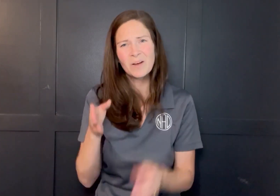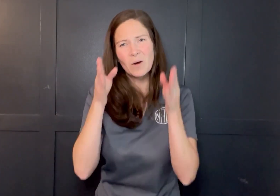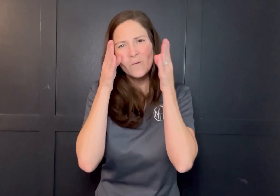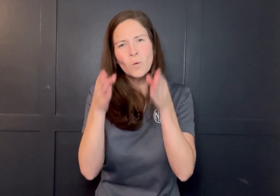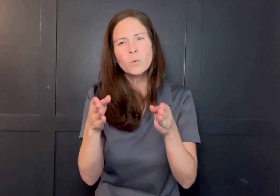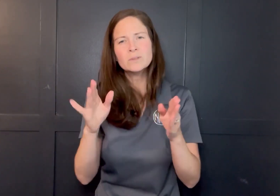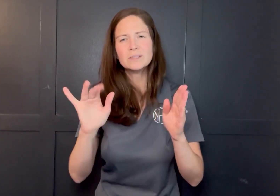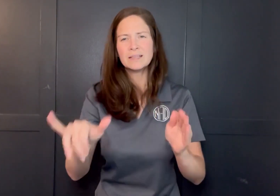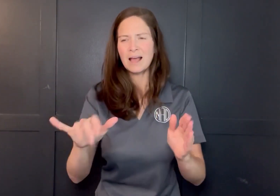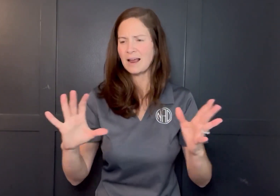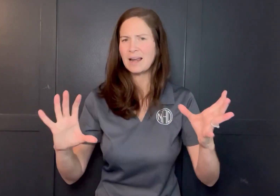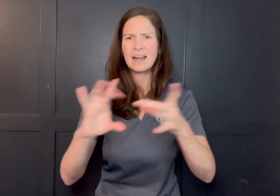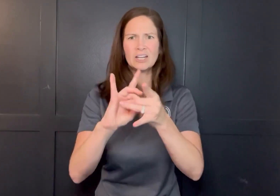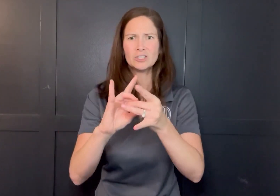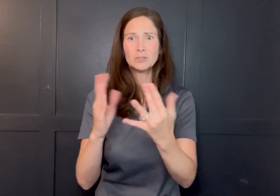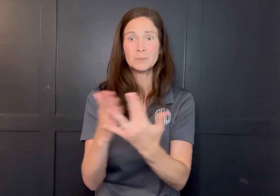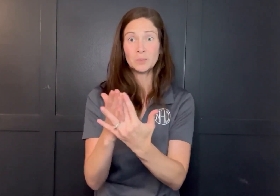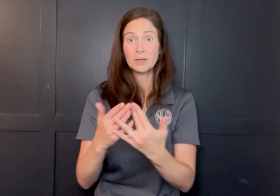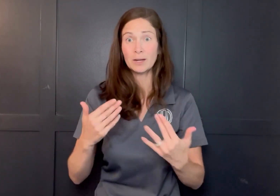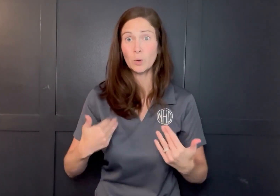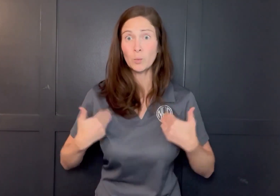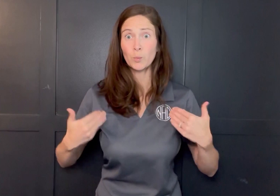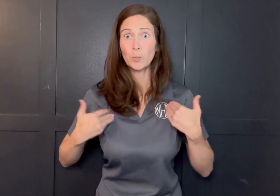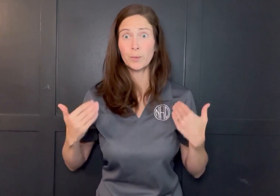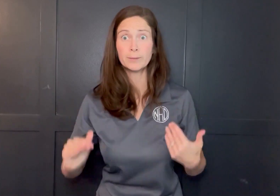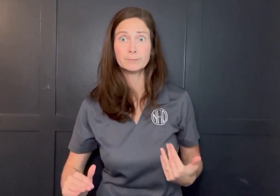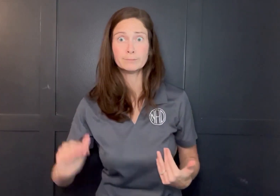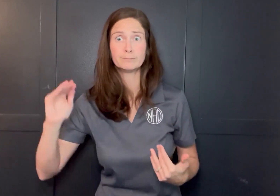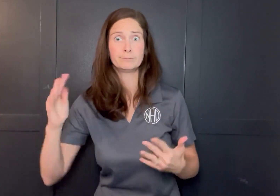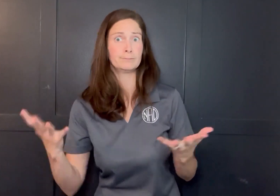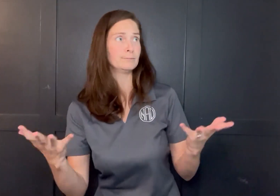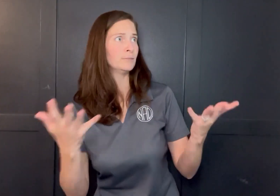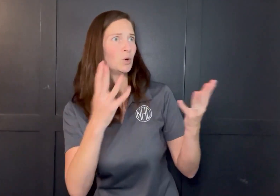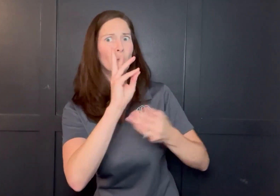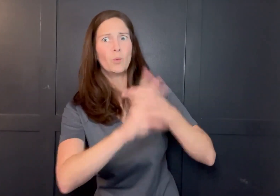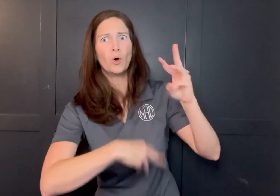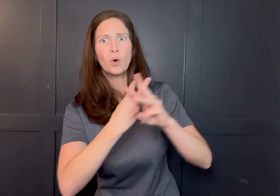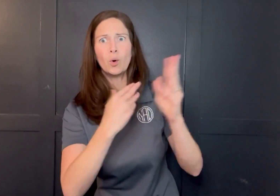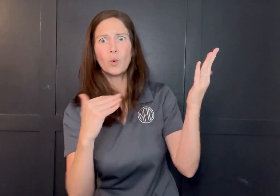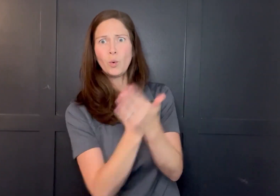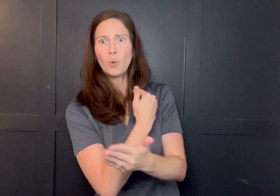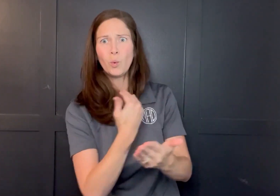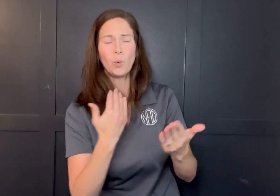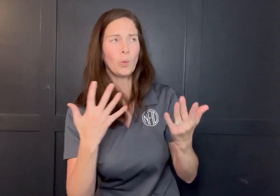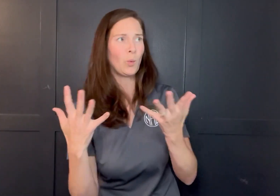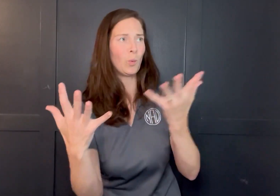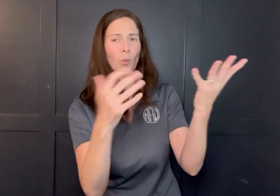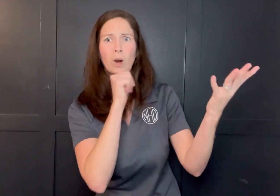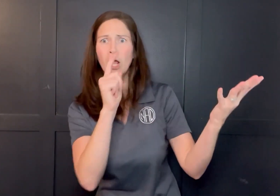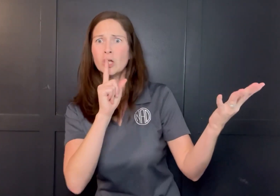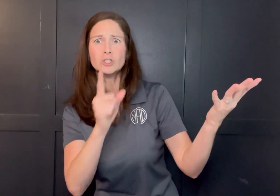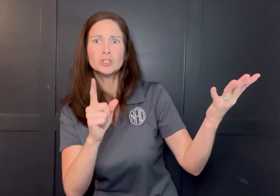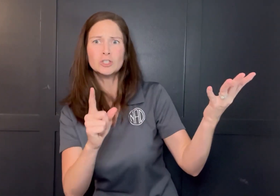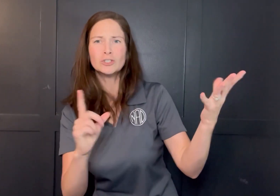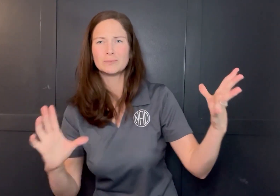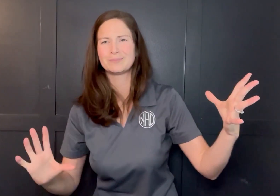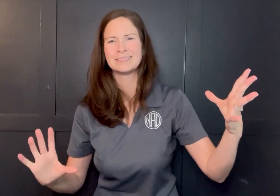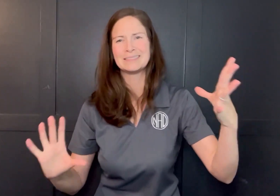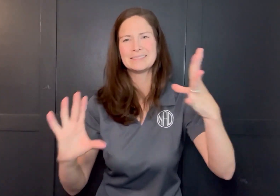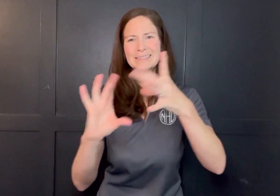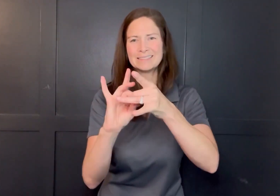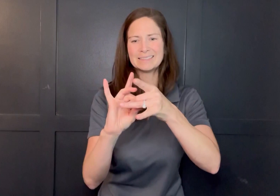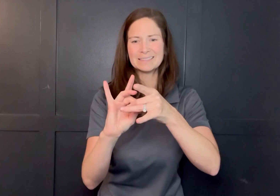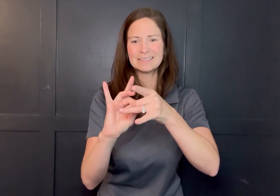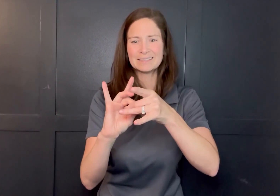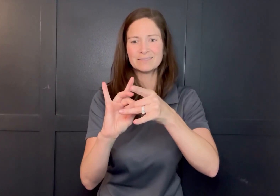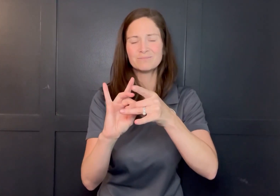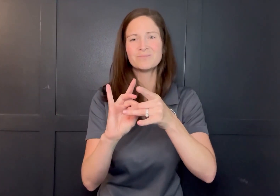This focuses on the connection between young leaders in navigating an uncertain world.